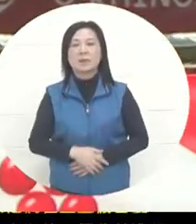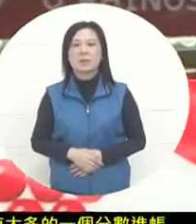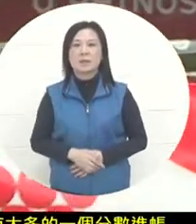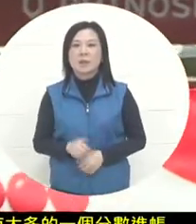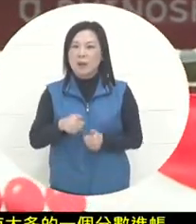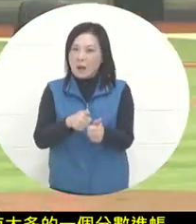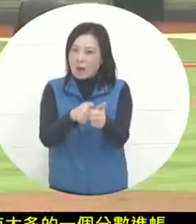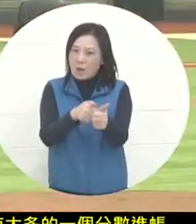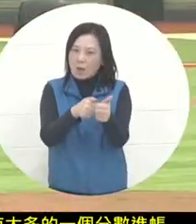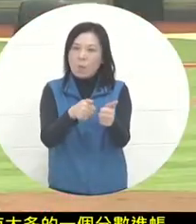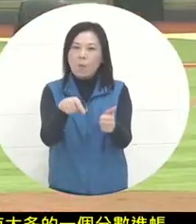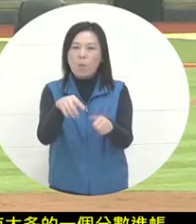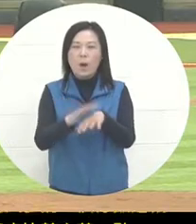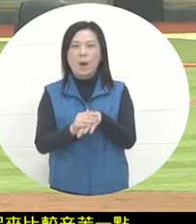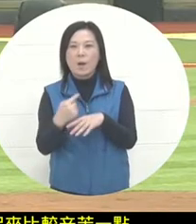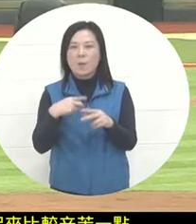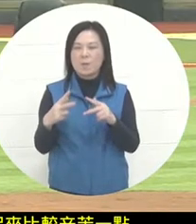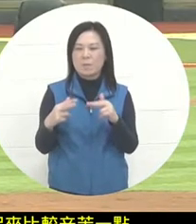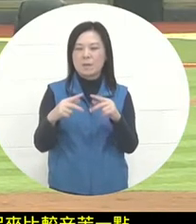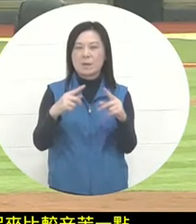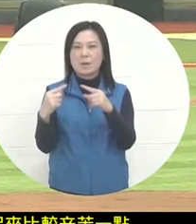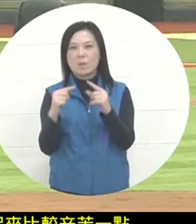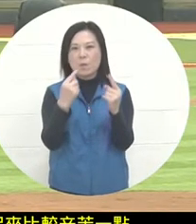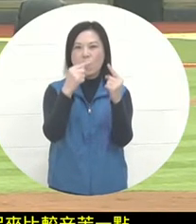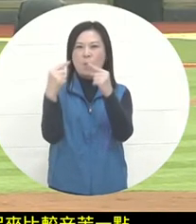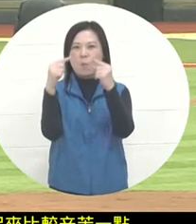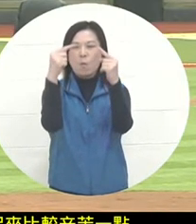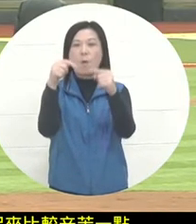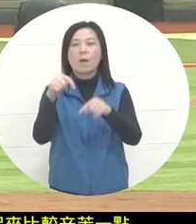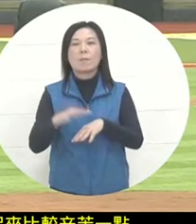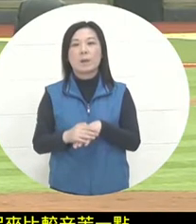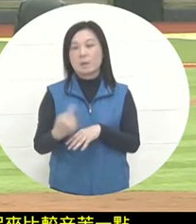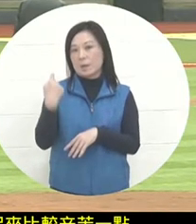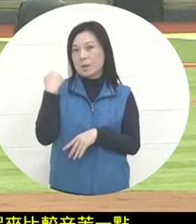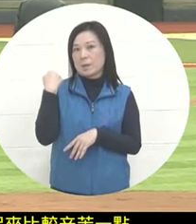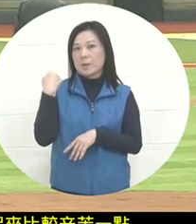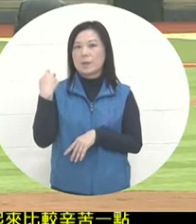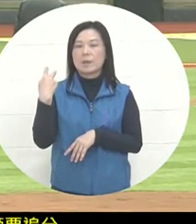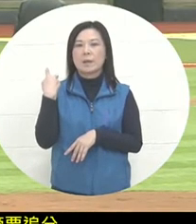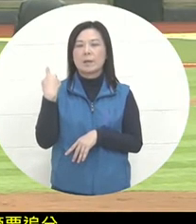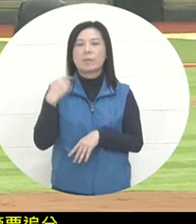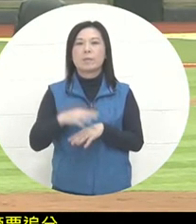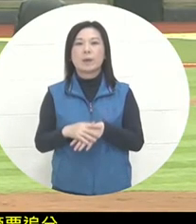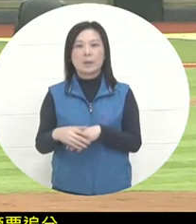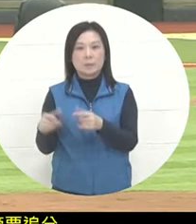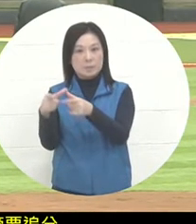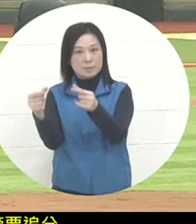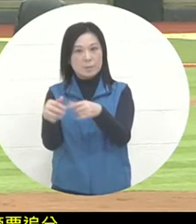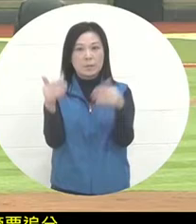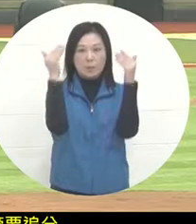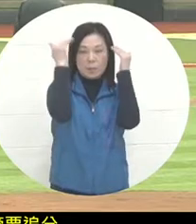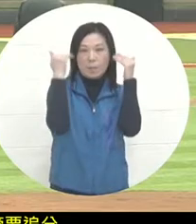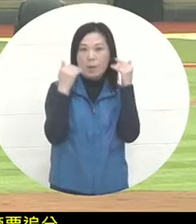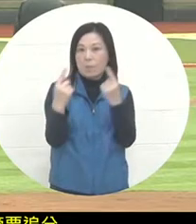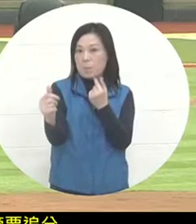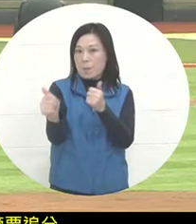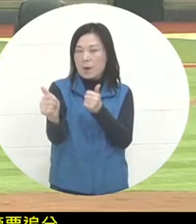or when the game is relatively stalemate. In the game against Japan and South Korea two days ago, the content of the game was actually pretty good in the first half of the game